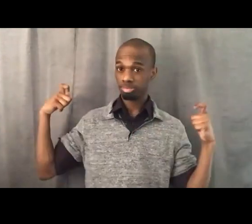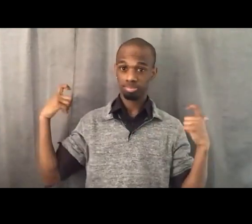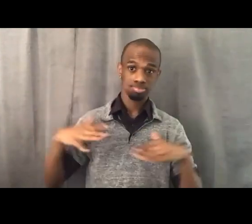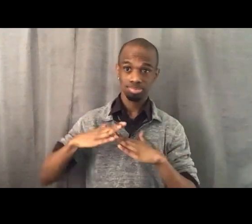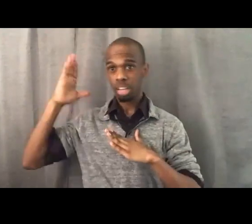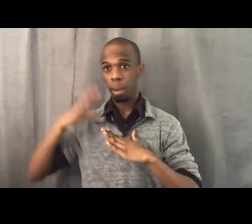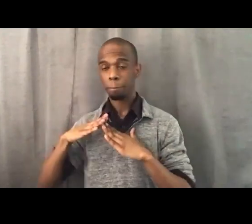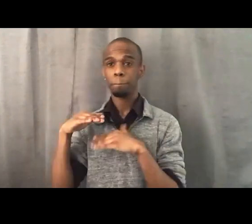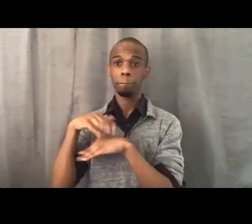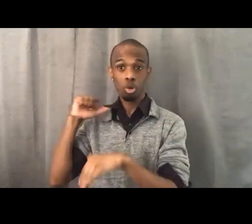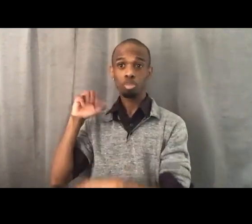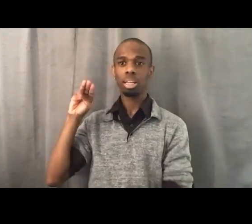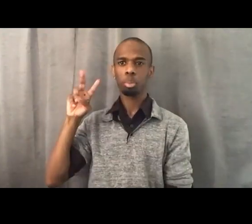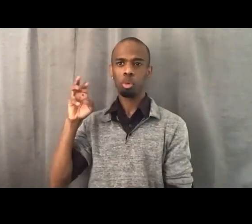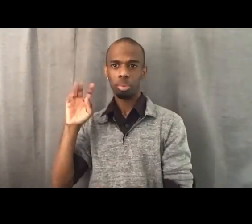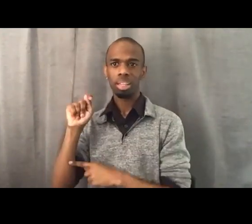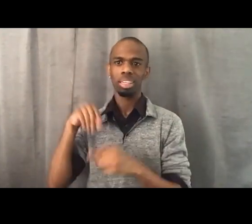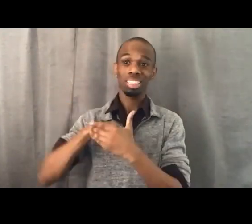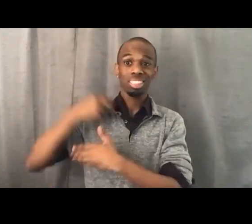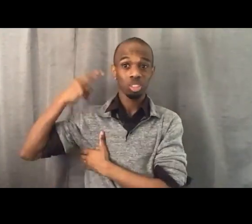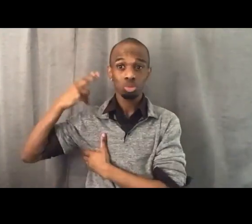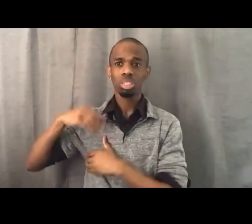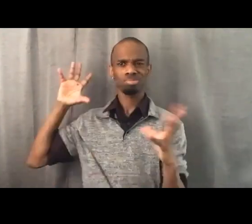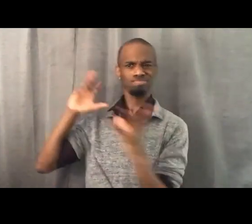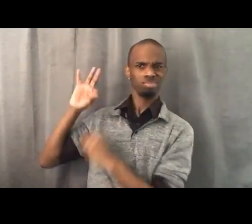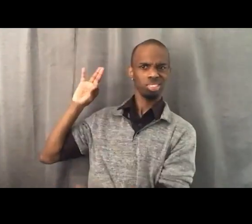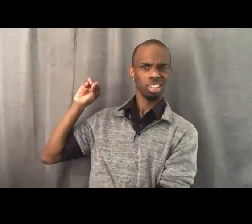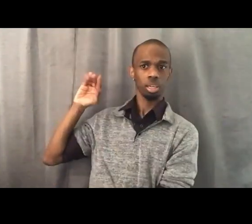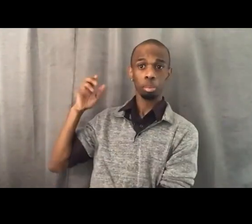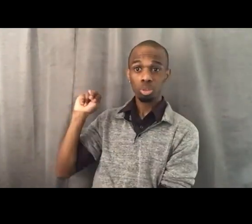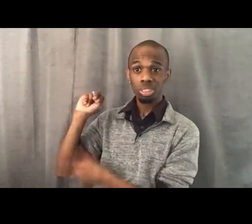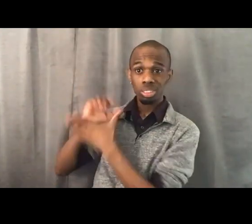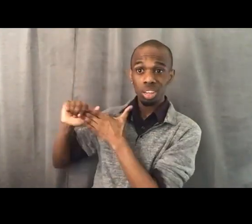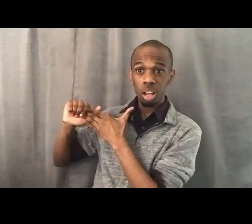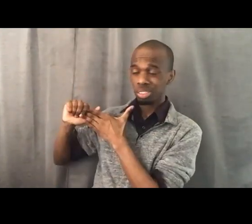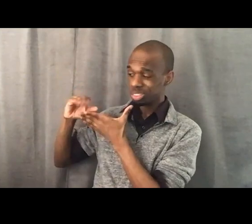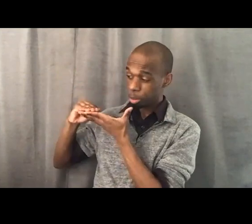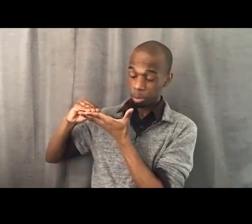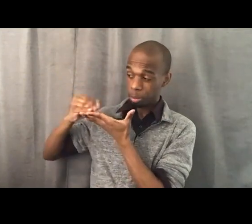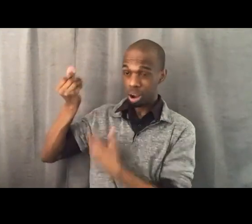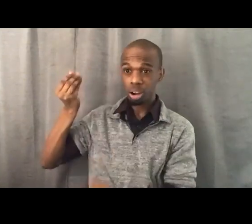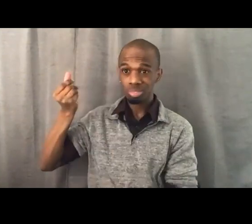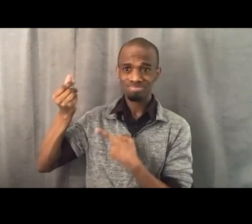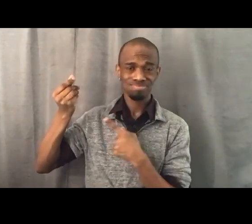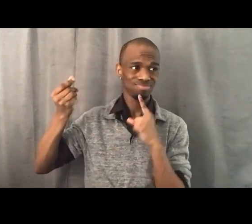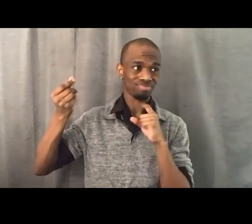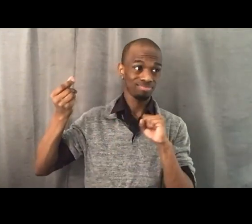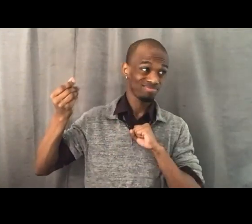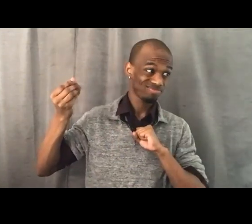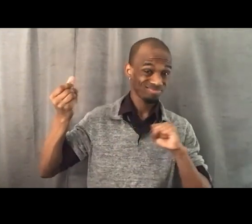$90 million really isn't that much money. And 60 million that we have left,